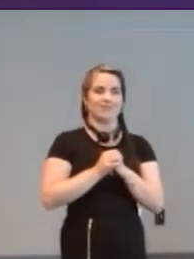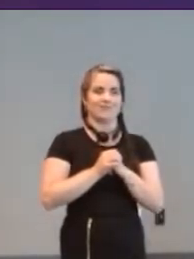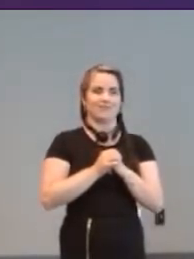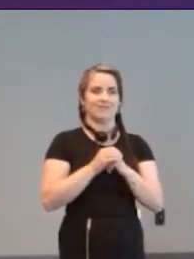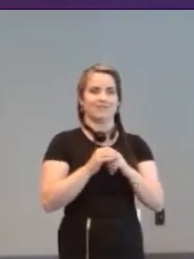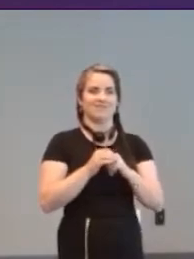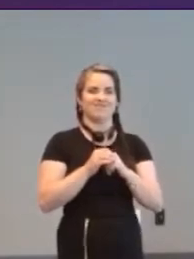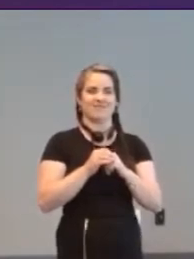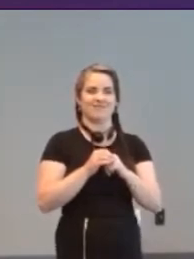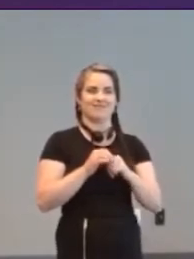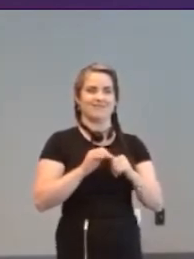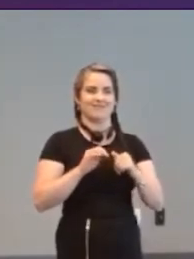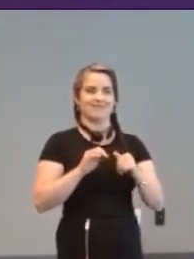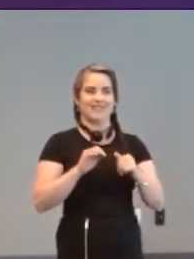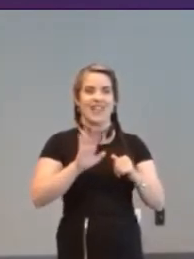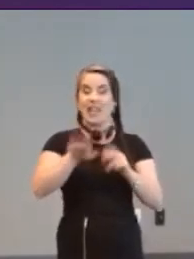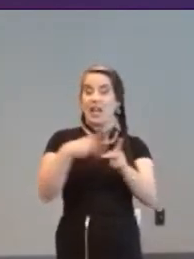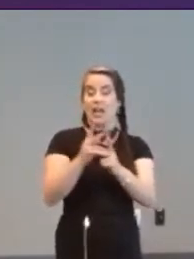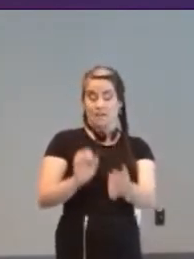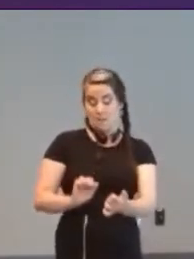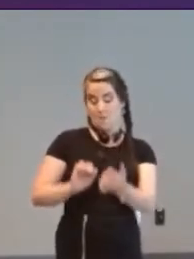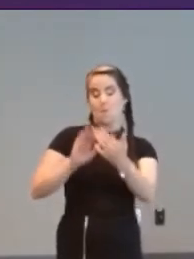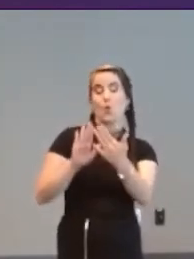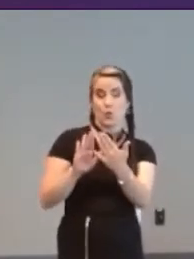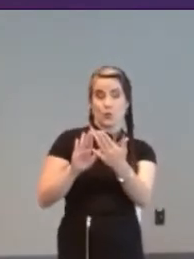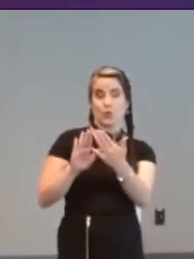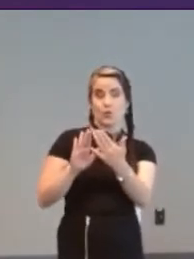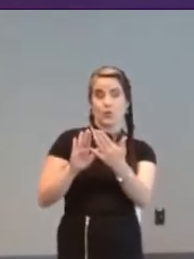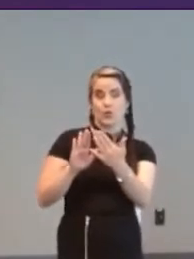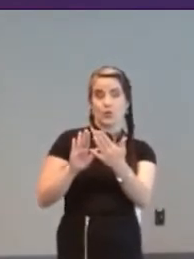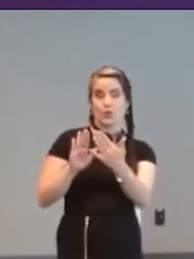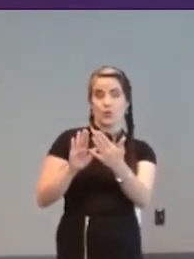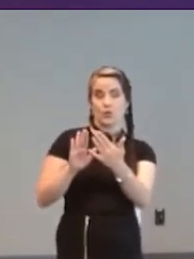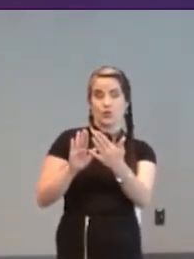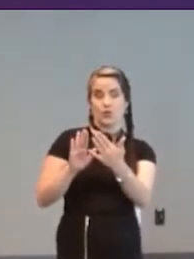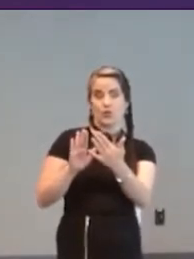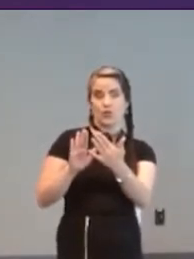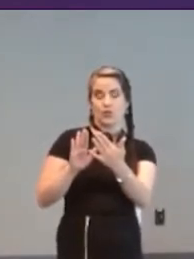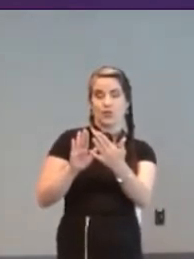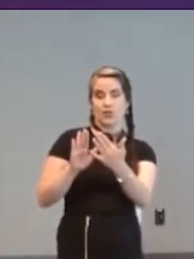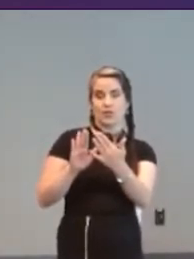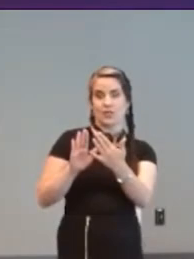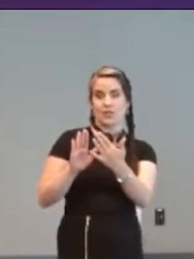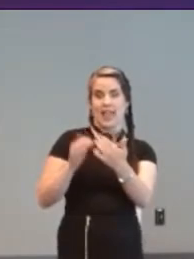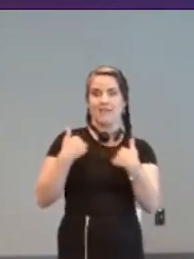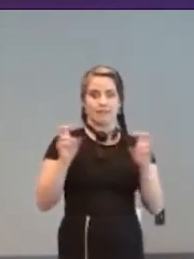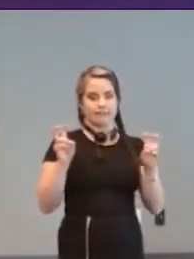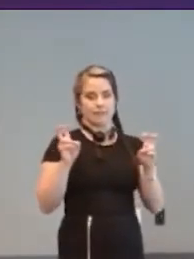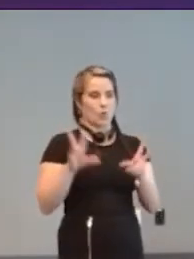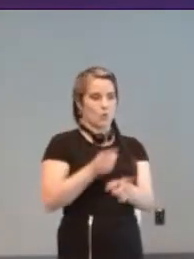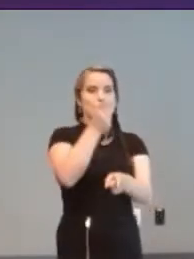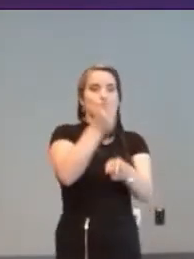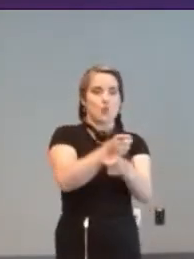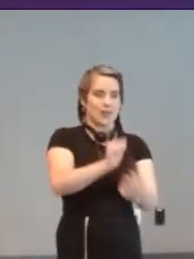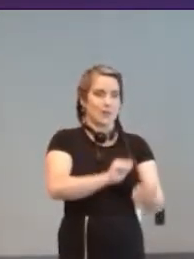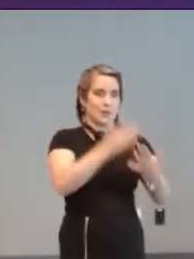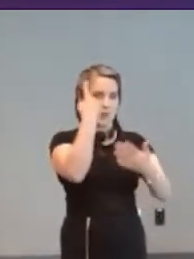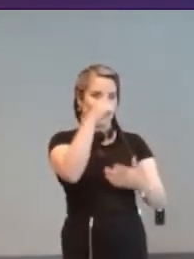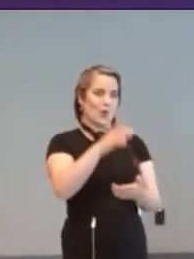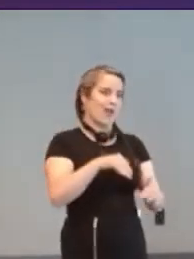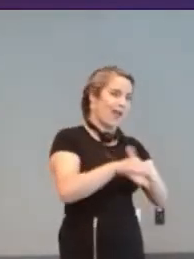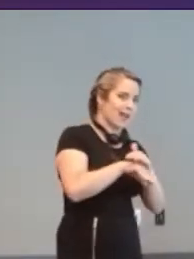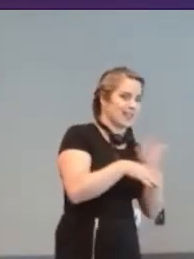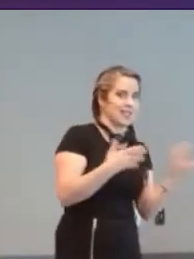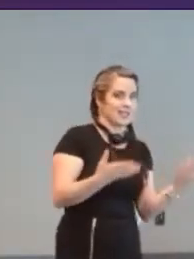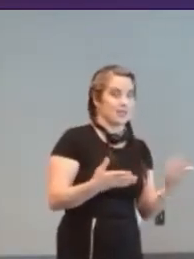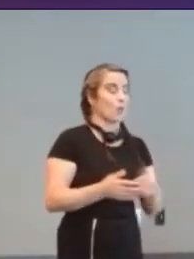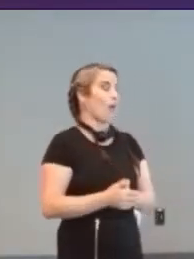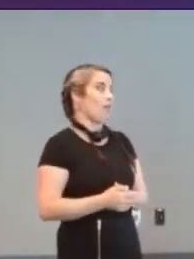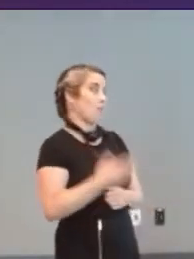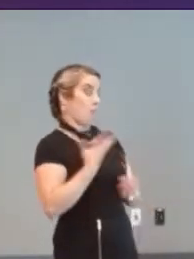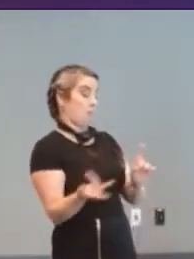that you know aren't the right way um to approach accessibility? [Barrie] I think when something works well